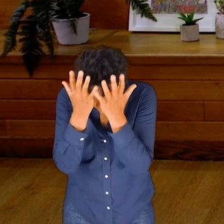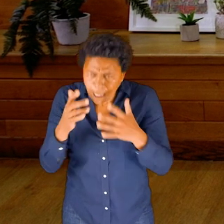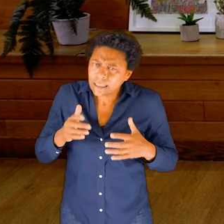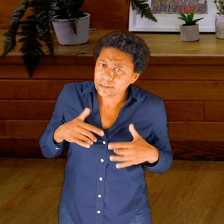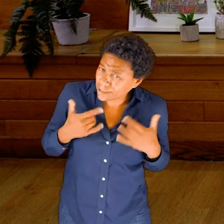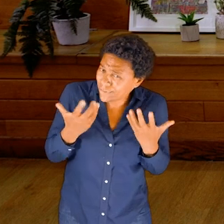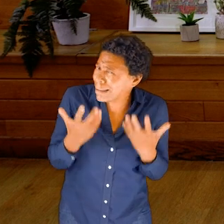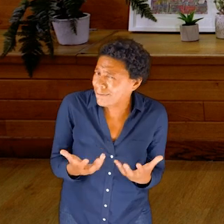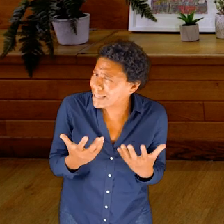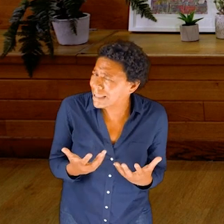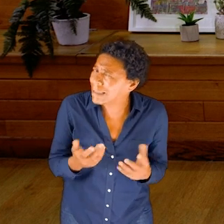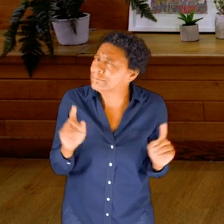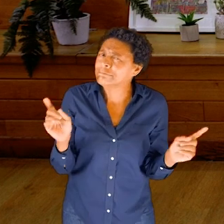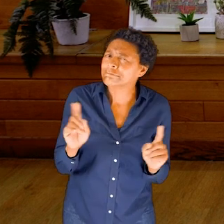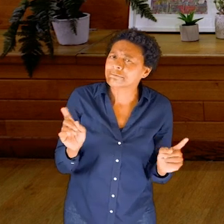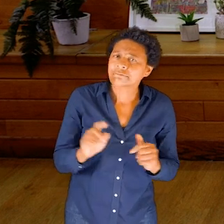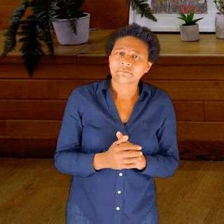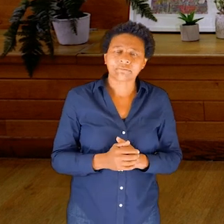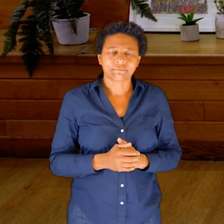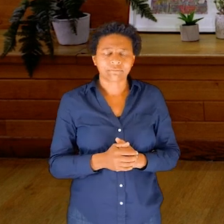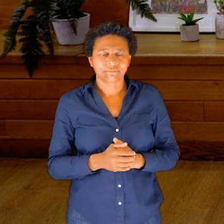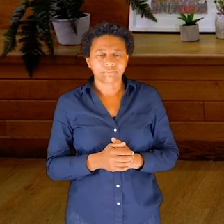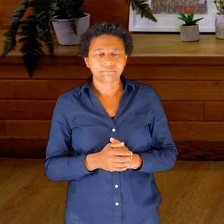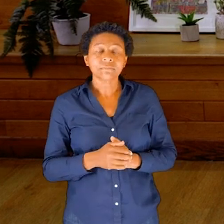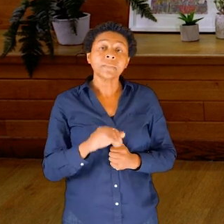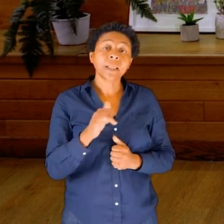You might also rest your head against another surface, for